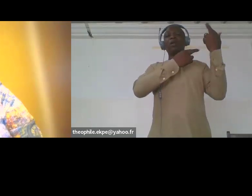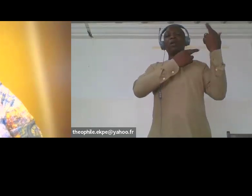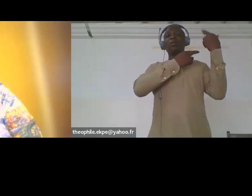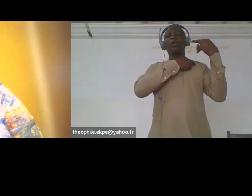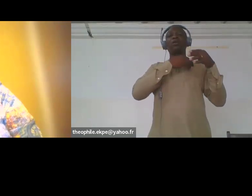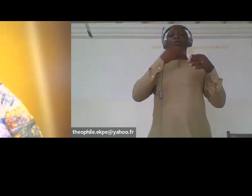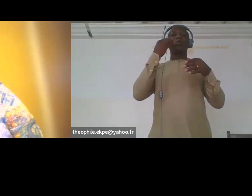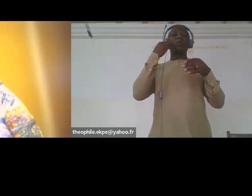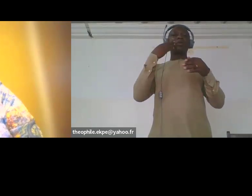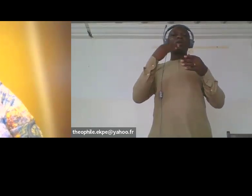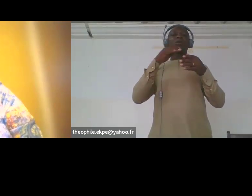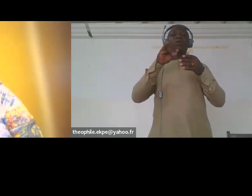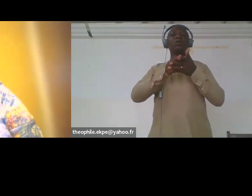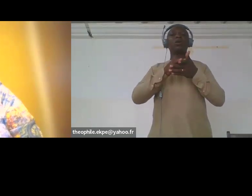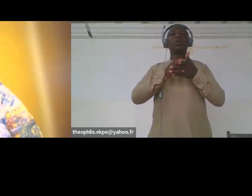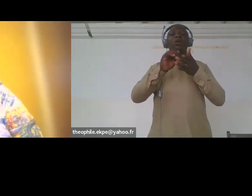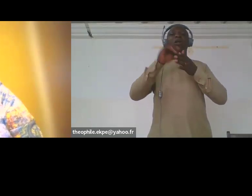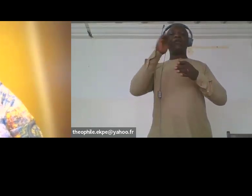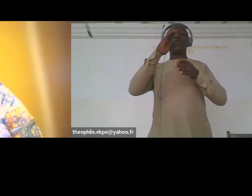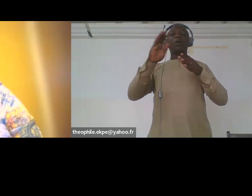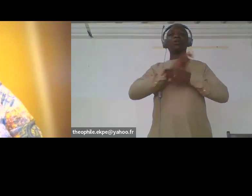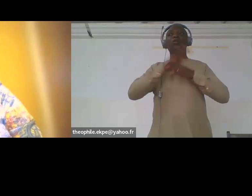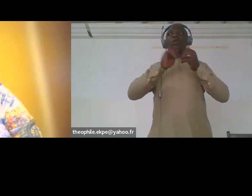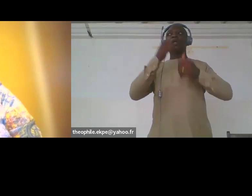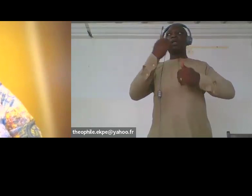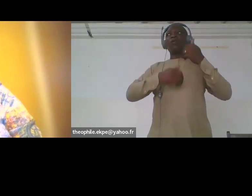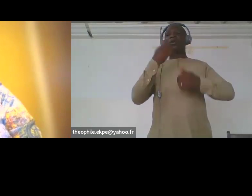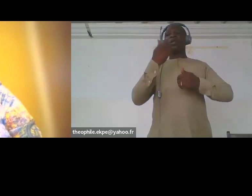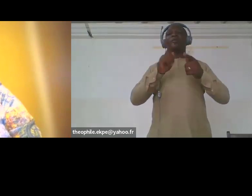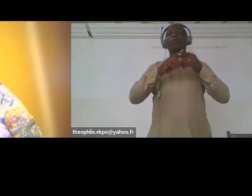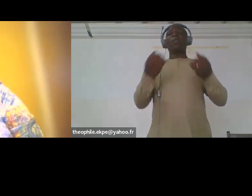entrepreneurs face problems allocating sufficient time to the business,